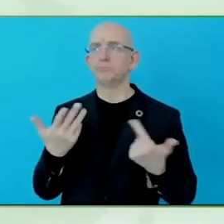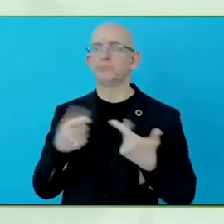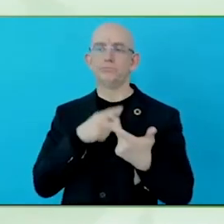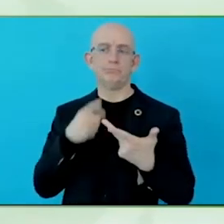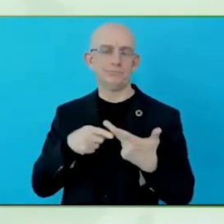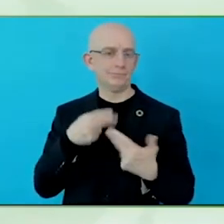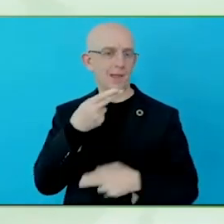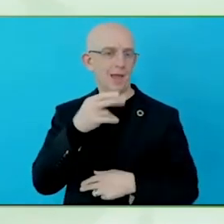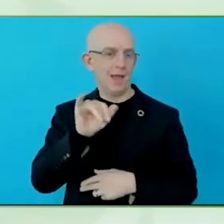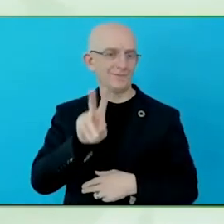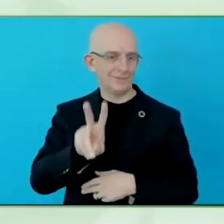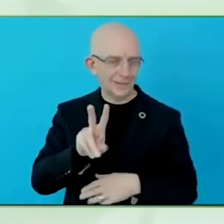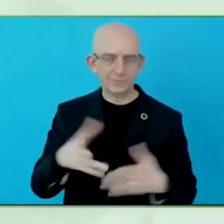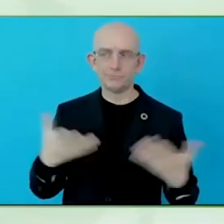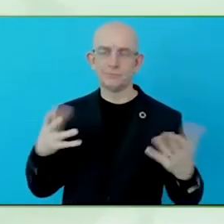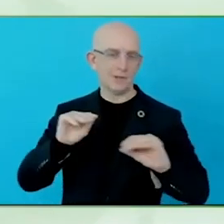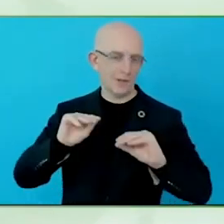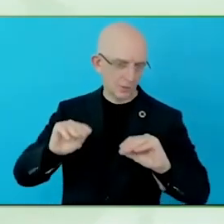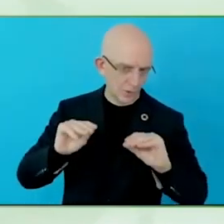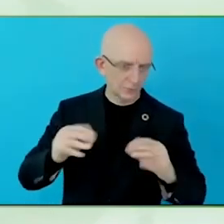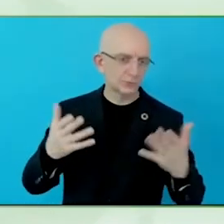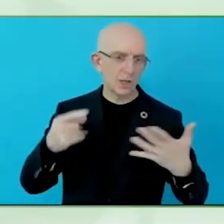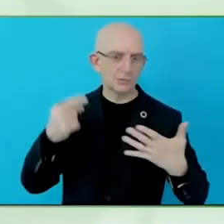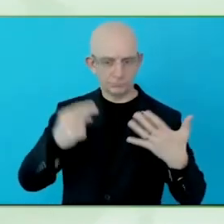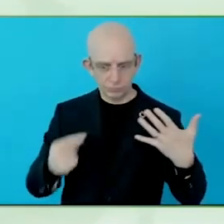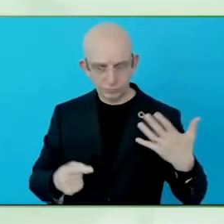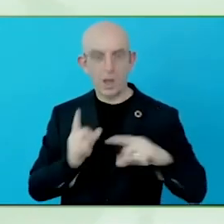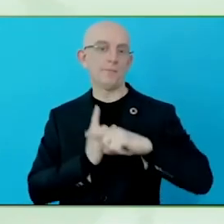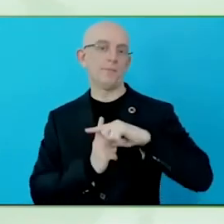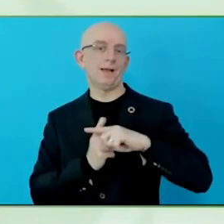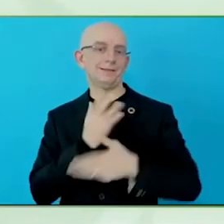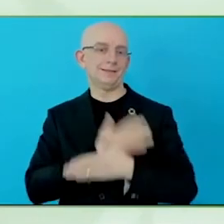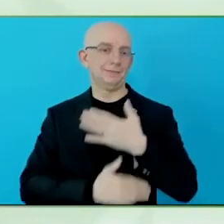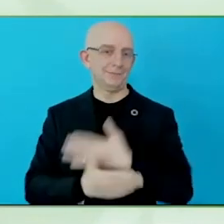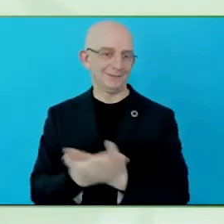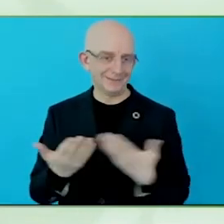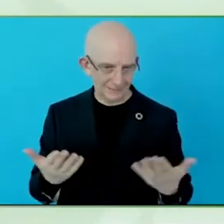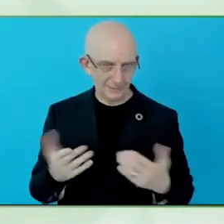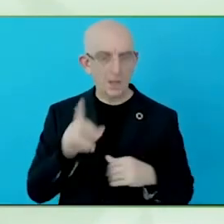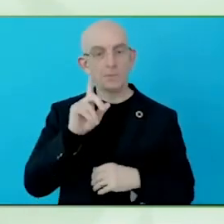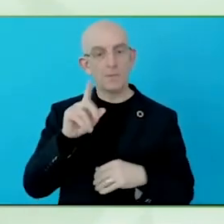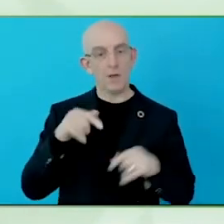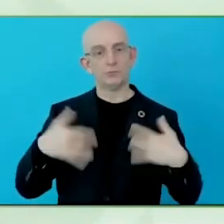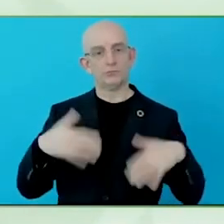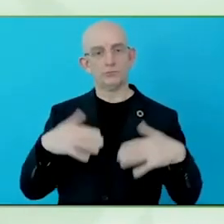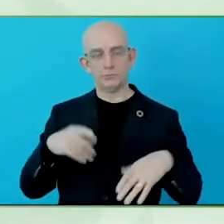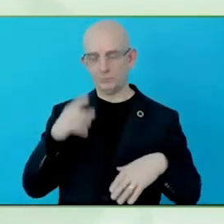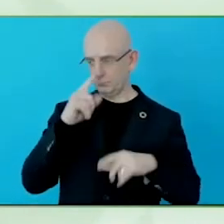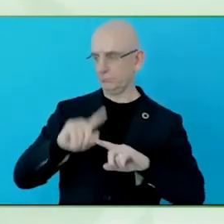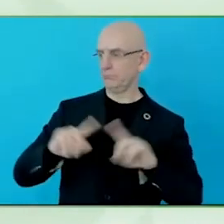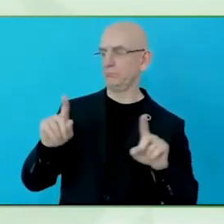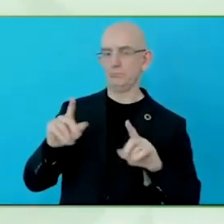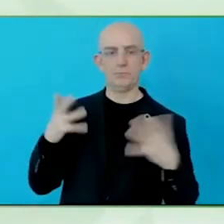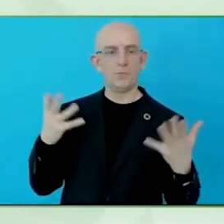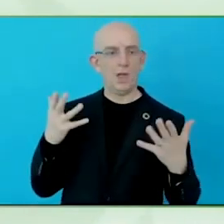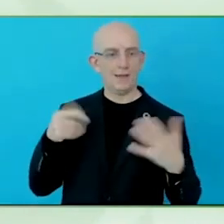knowledge for all groups in society, so I want to start by asking you why that is important to you personally, and to the work you do